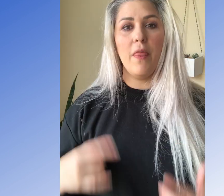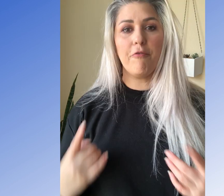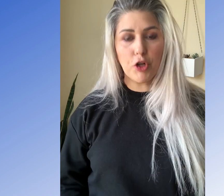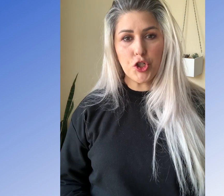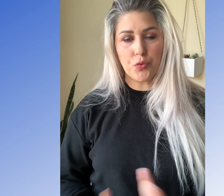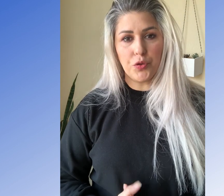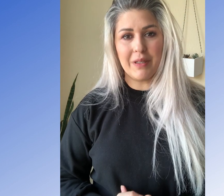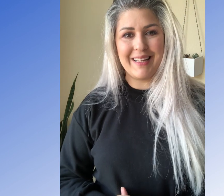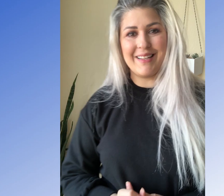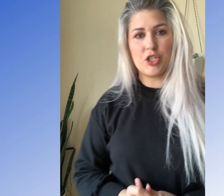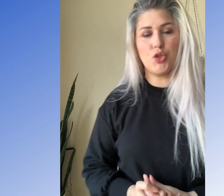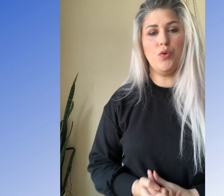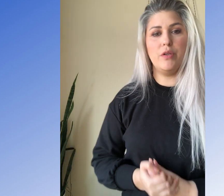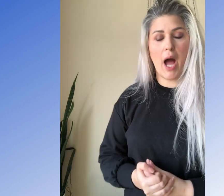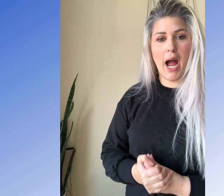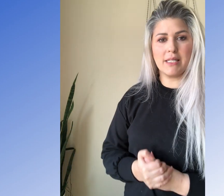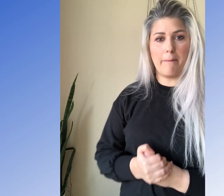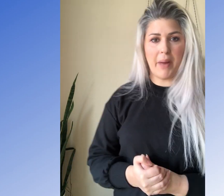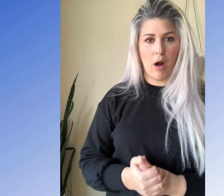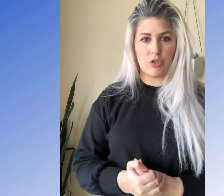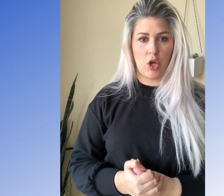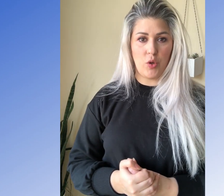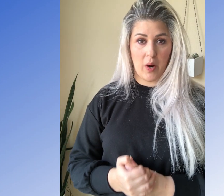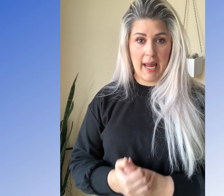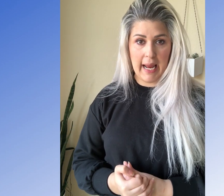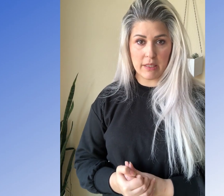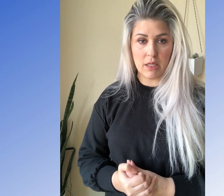The first rule is to not bounce your hand.